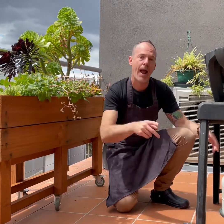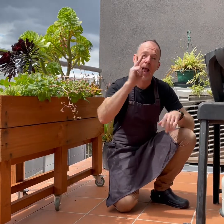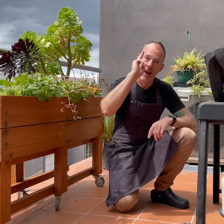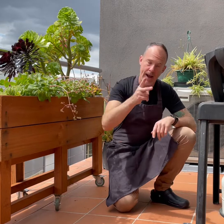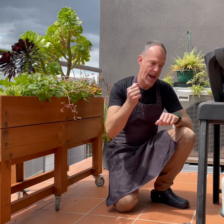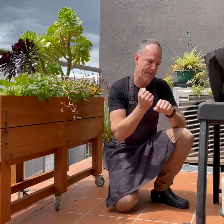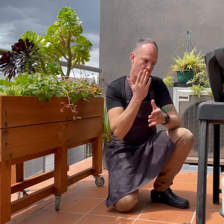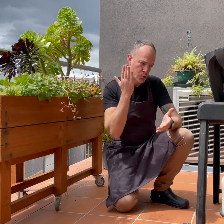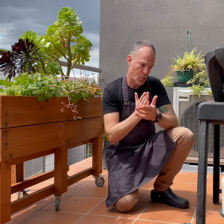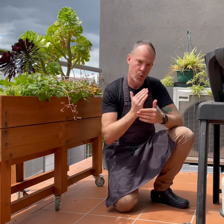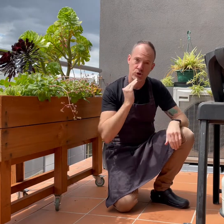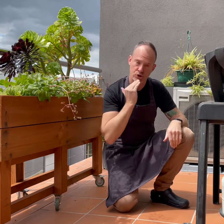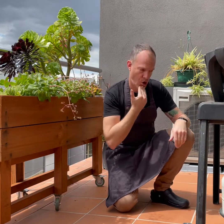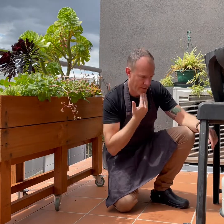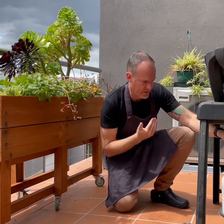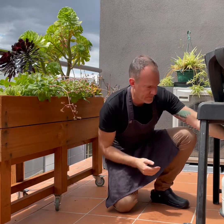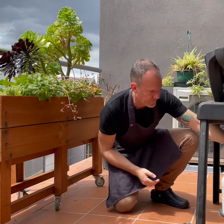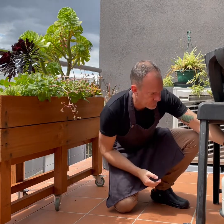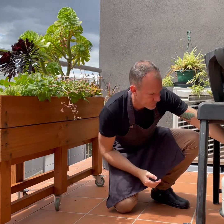again, making sure all connections are tight.